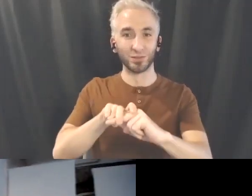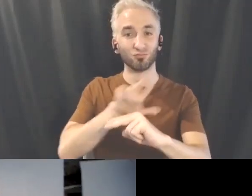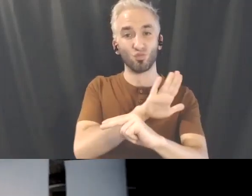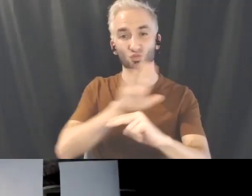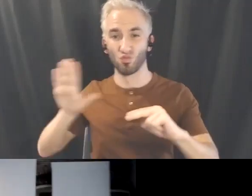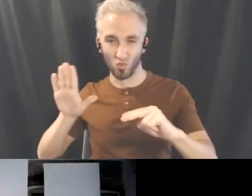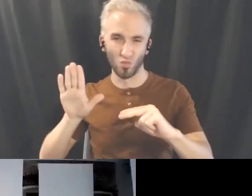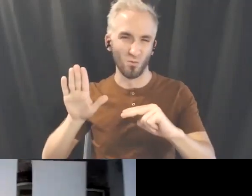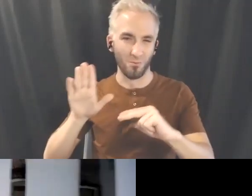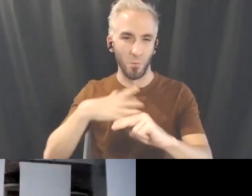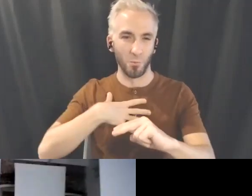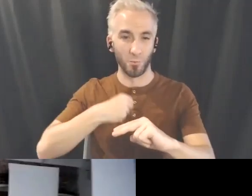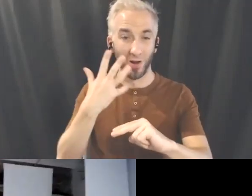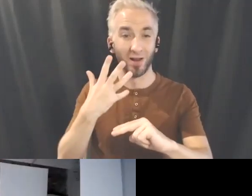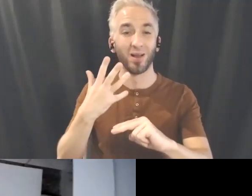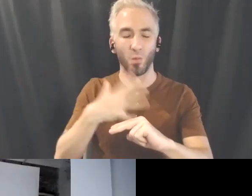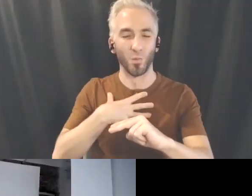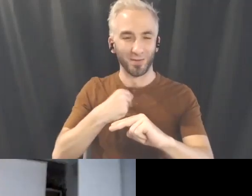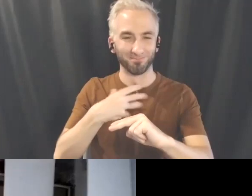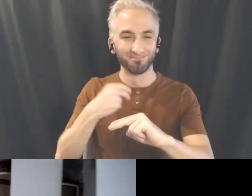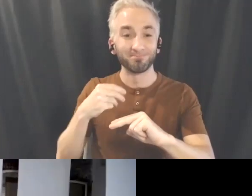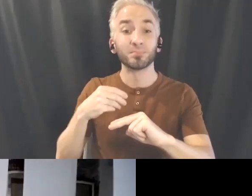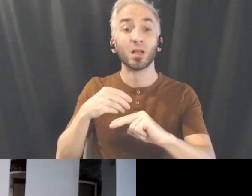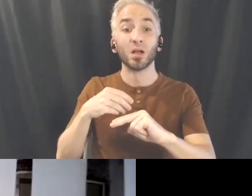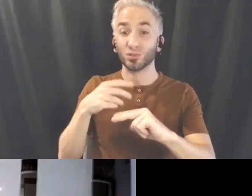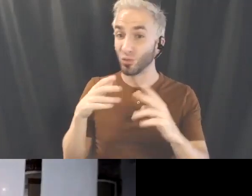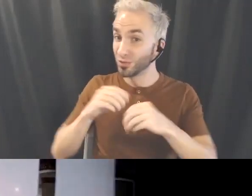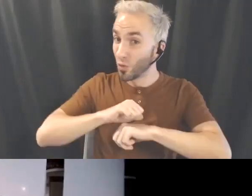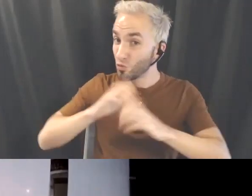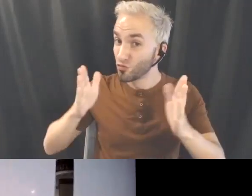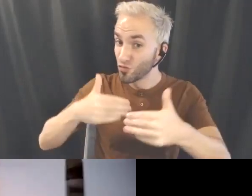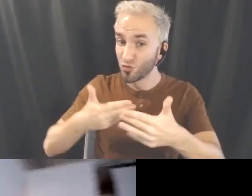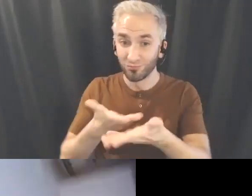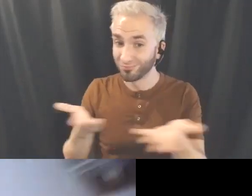We're in the middle of a residency in Morrow.